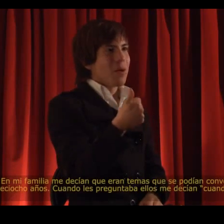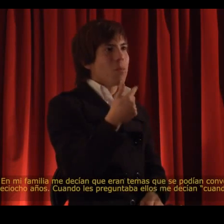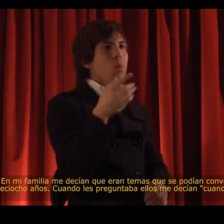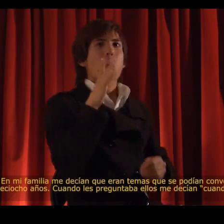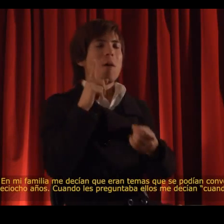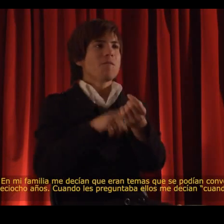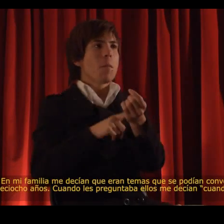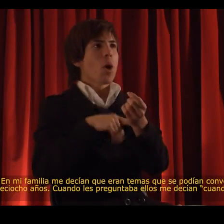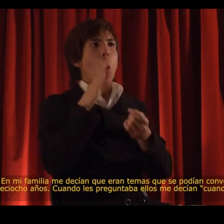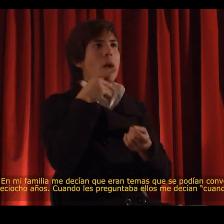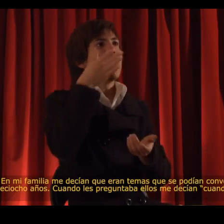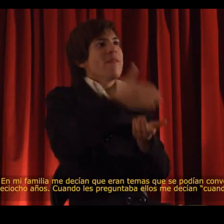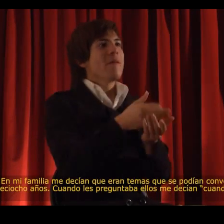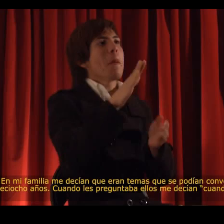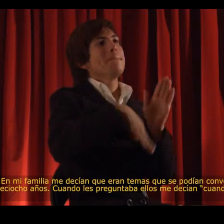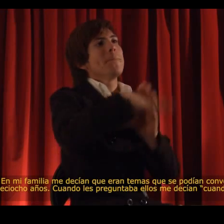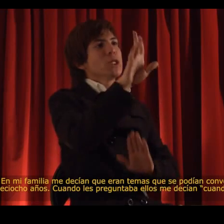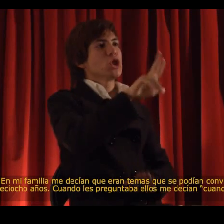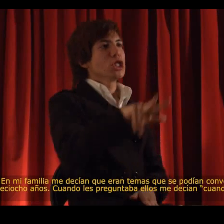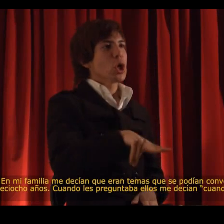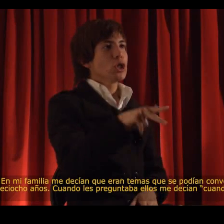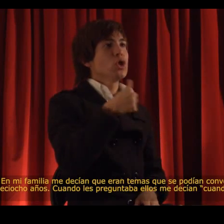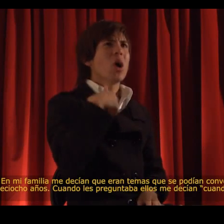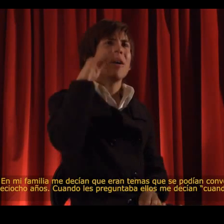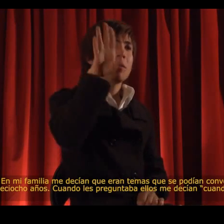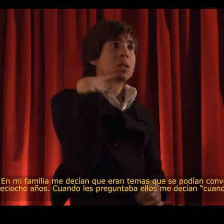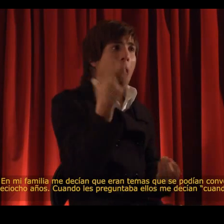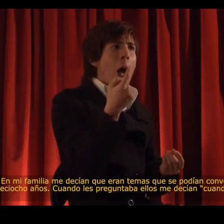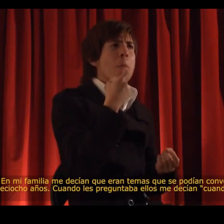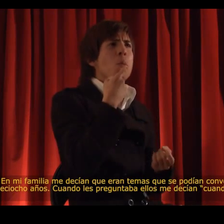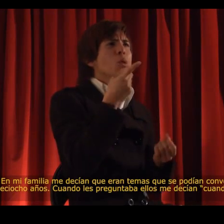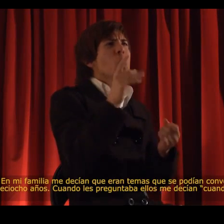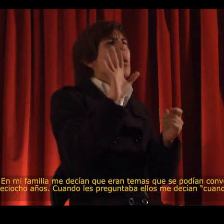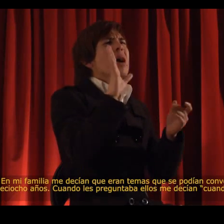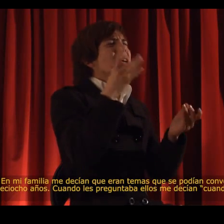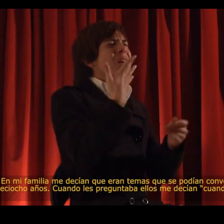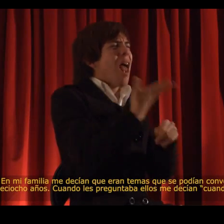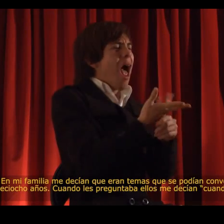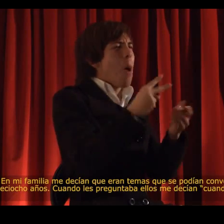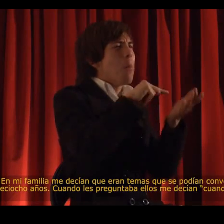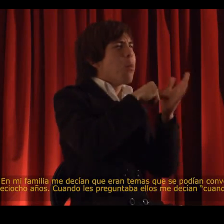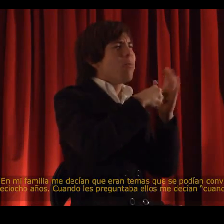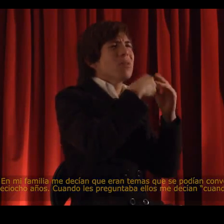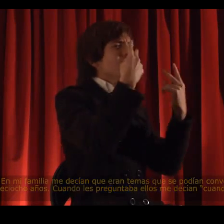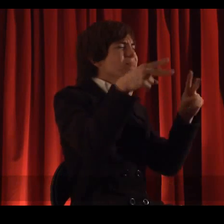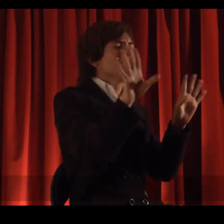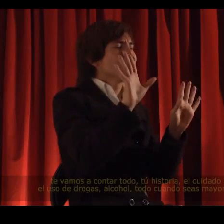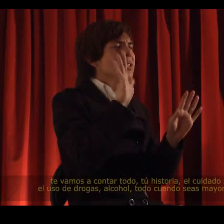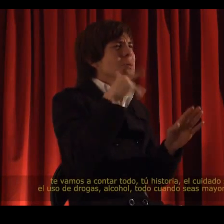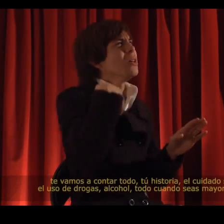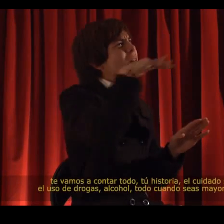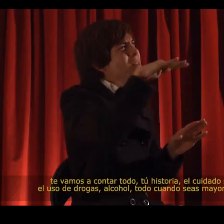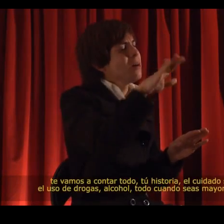When I asked my family about these issues, they said they would tell me after I turned 18.